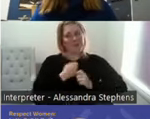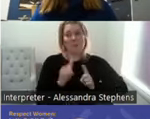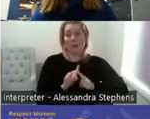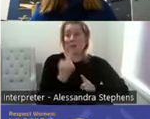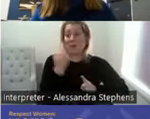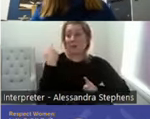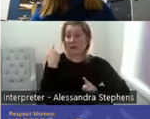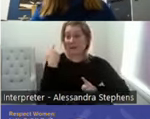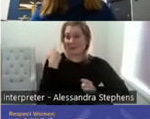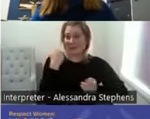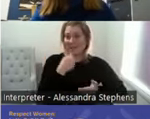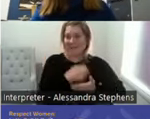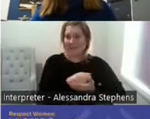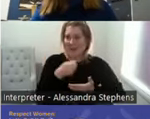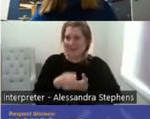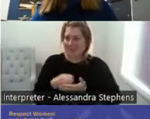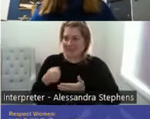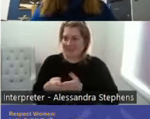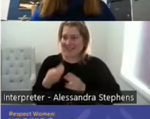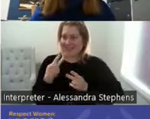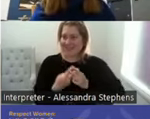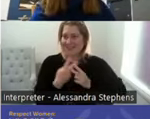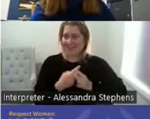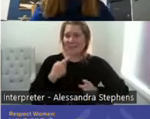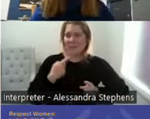And we're going to start with anatomy, physiology.